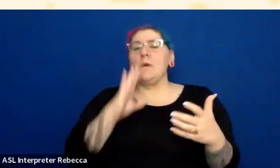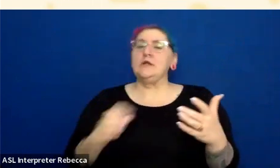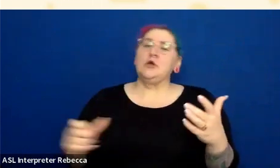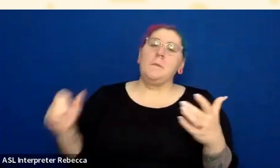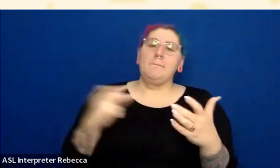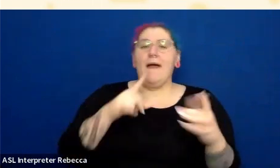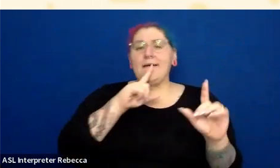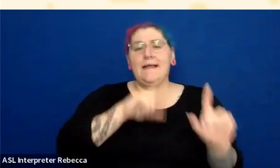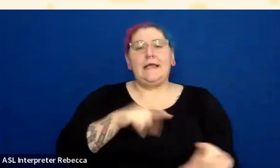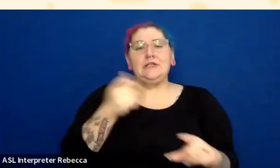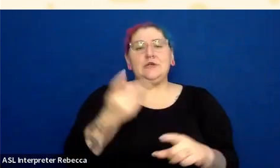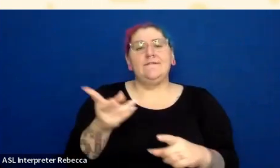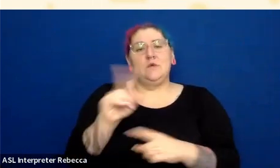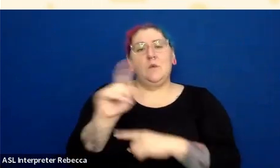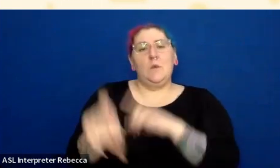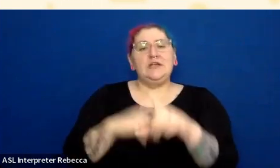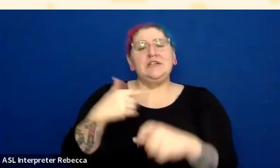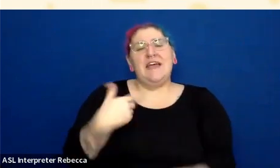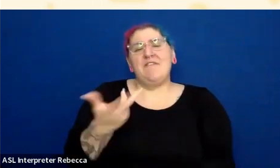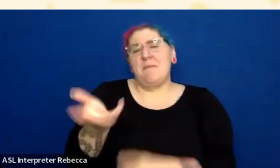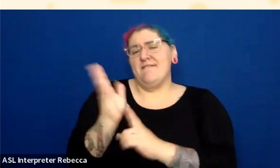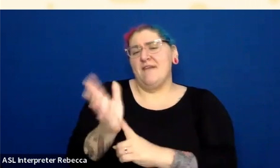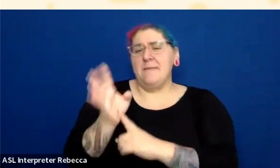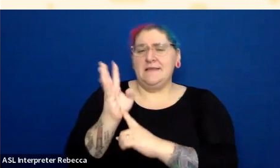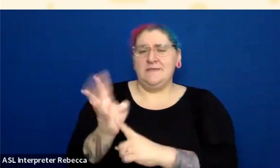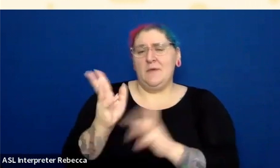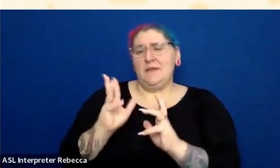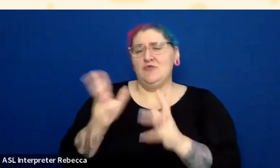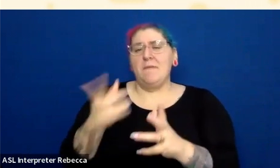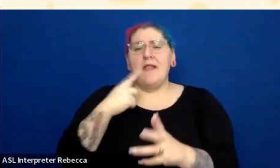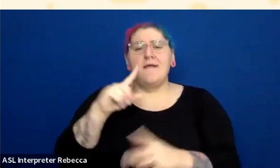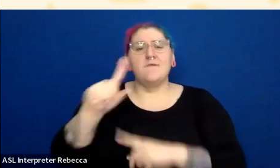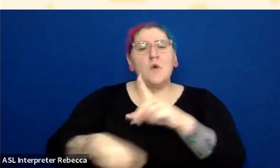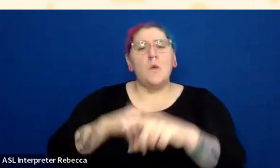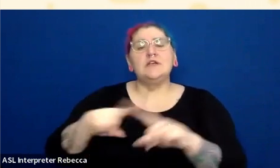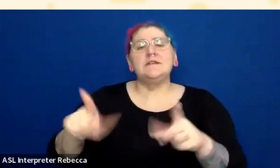We have about four minutes remaining for questions.